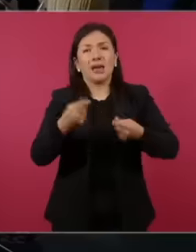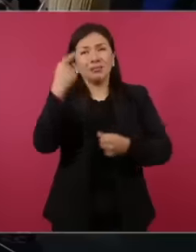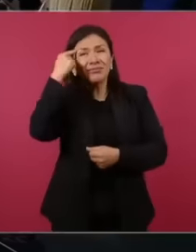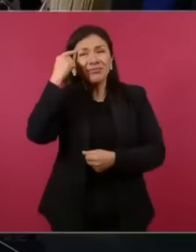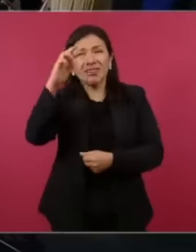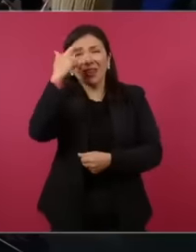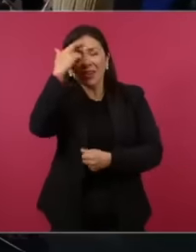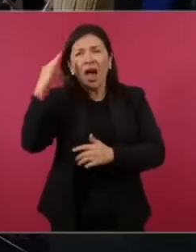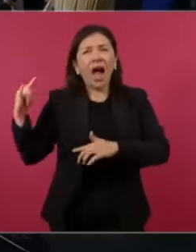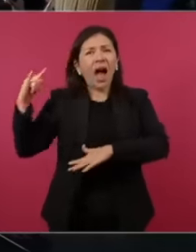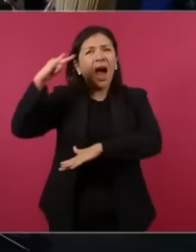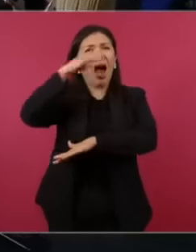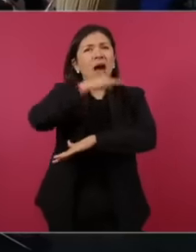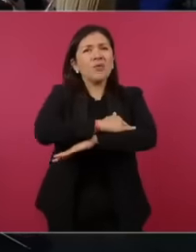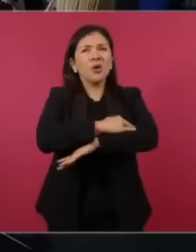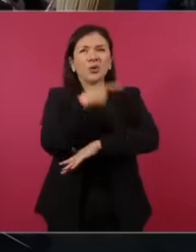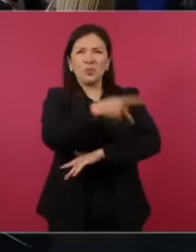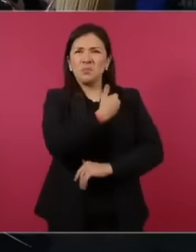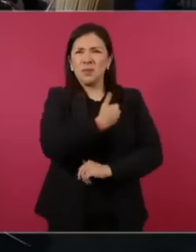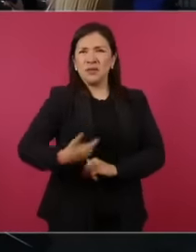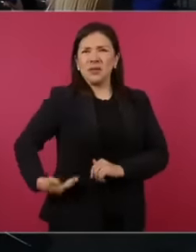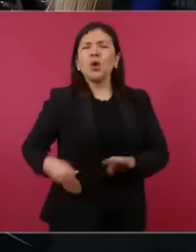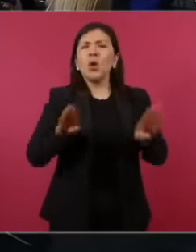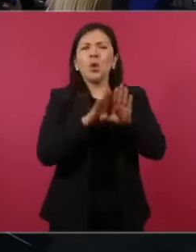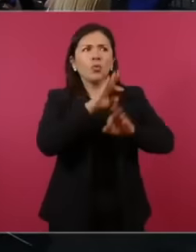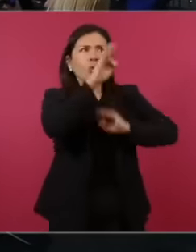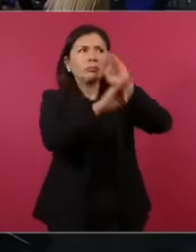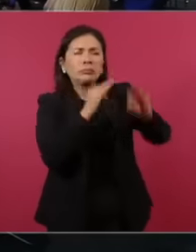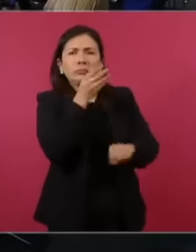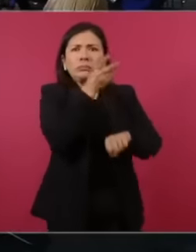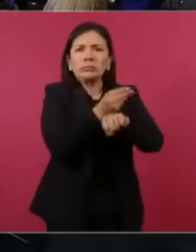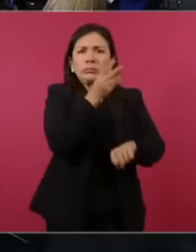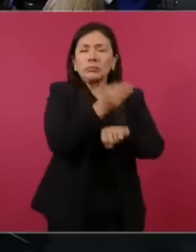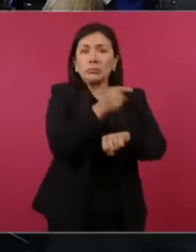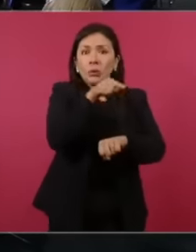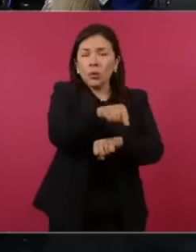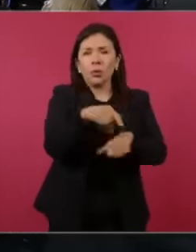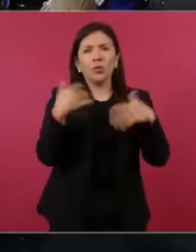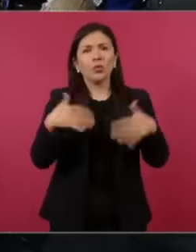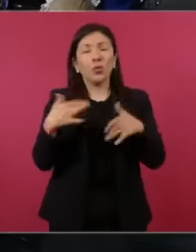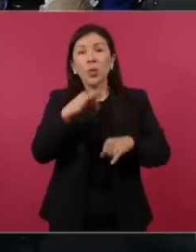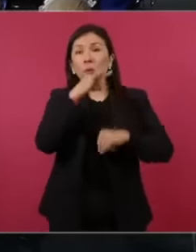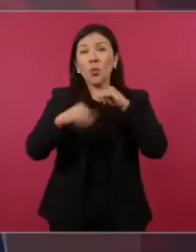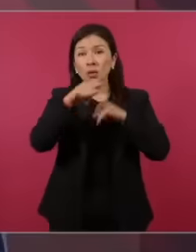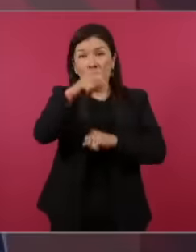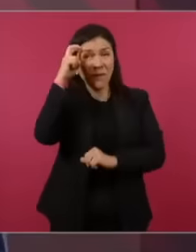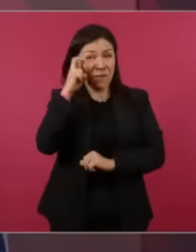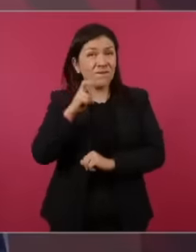having the plane there for maintenance The last trip they made The